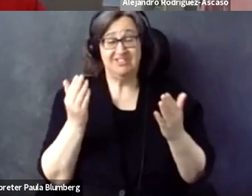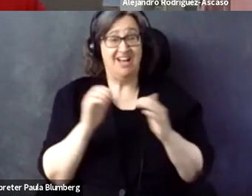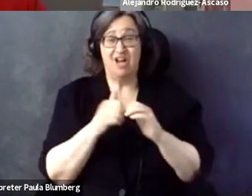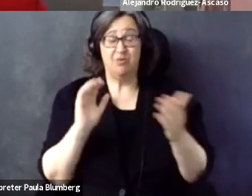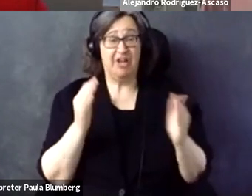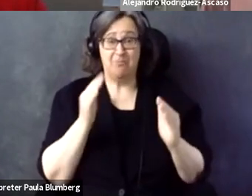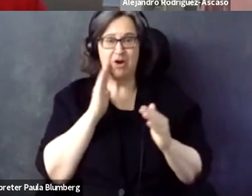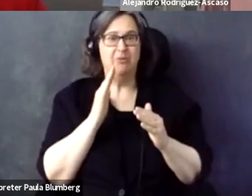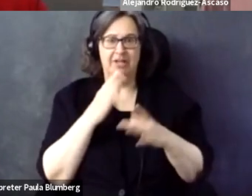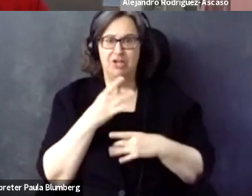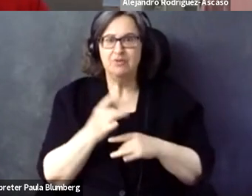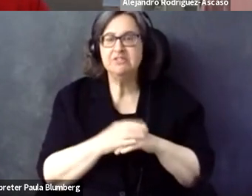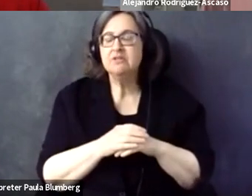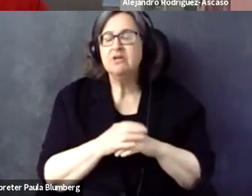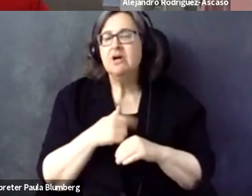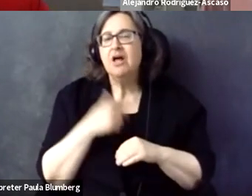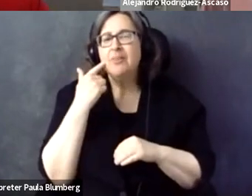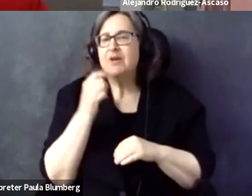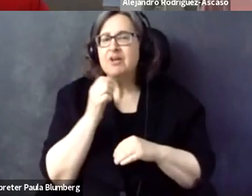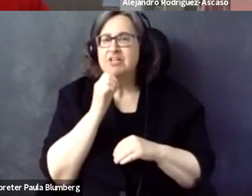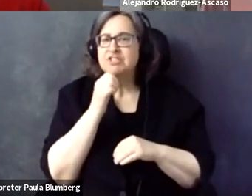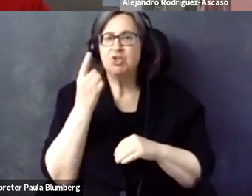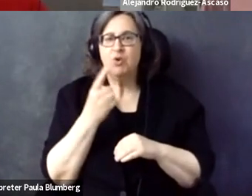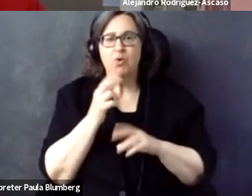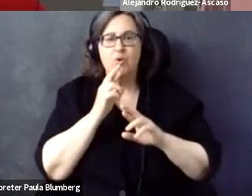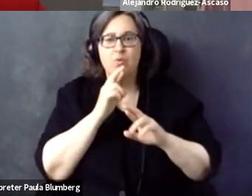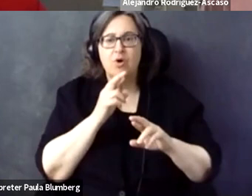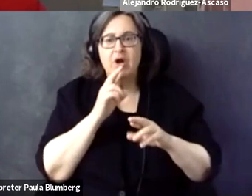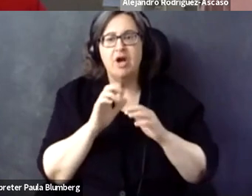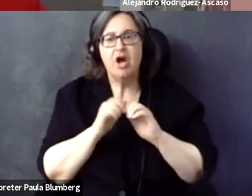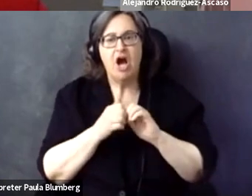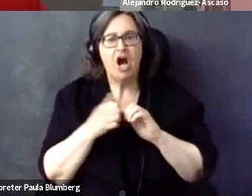are we going to provide, how are we going to compare things when we get the reports. It's going to be interesting.